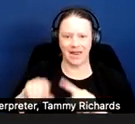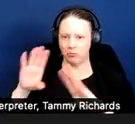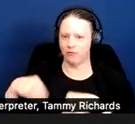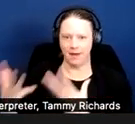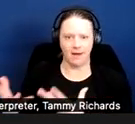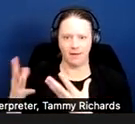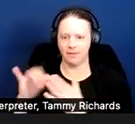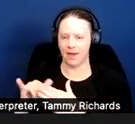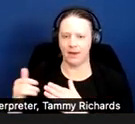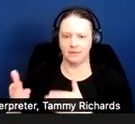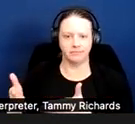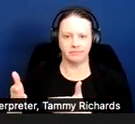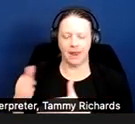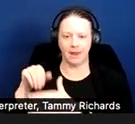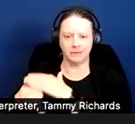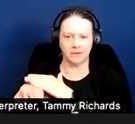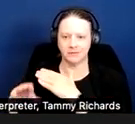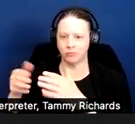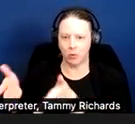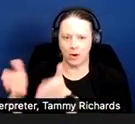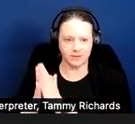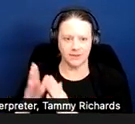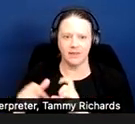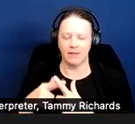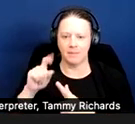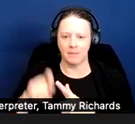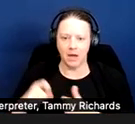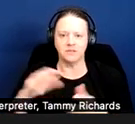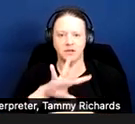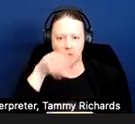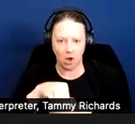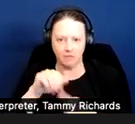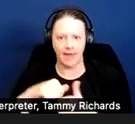in the interactive process to determine if there is an alternative that is feasible.